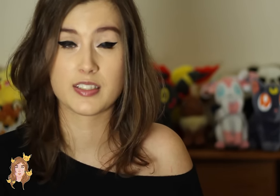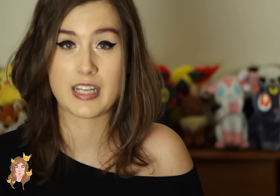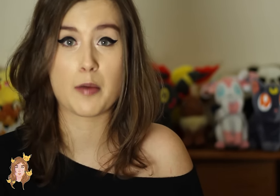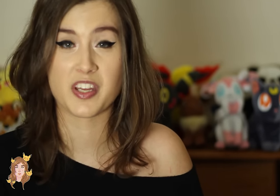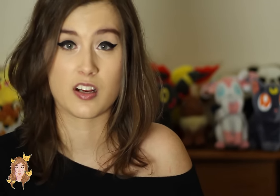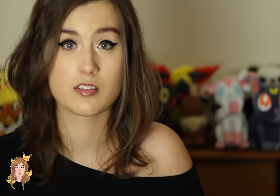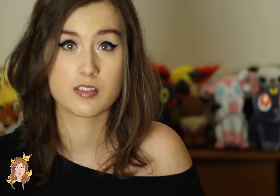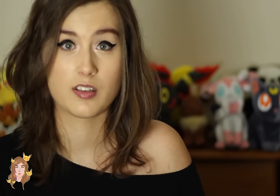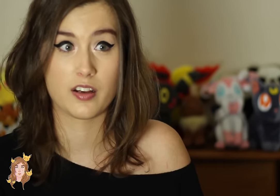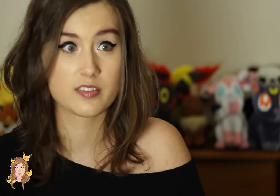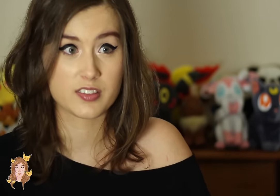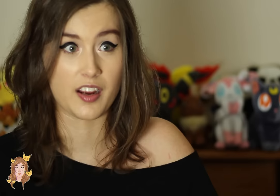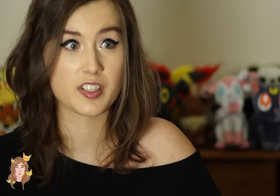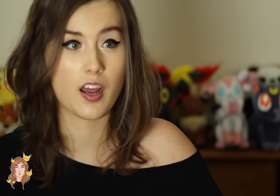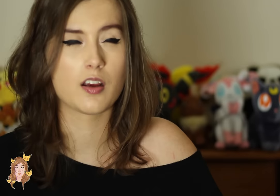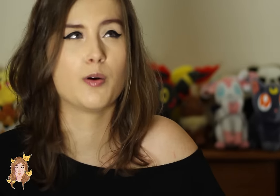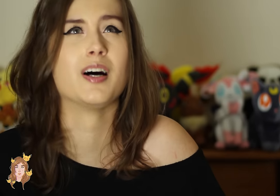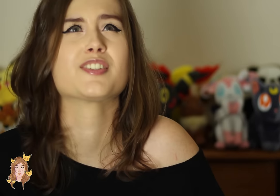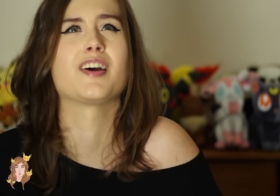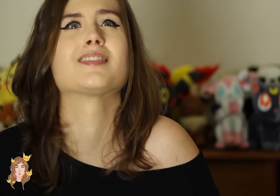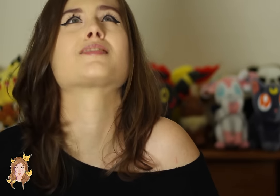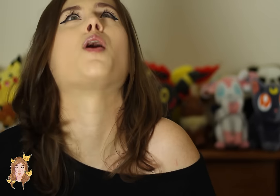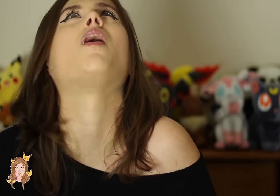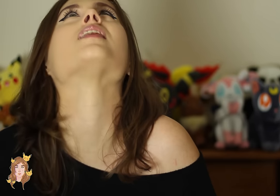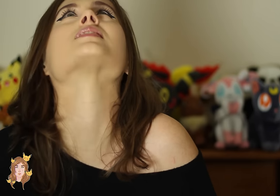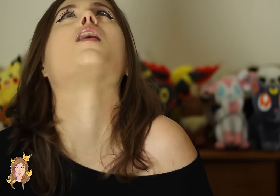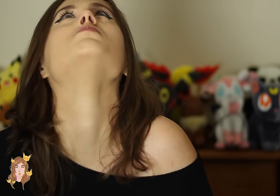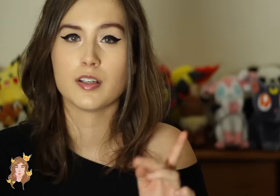And stab things and save the day. It was just so awesome.